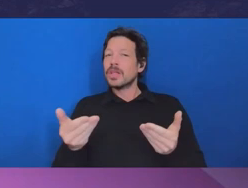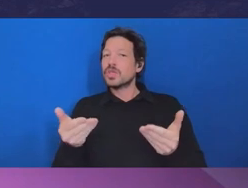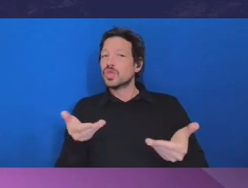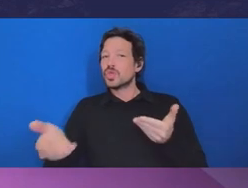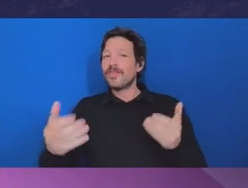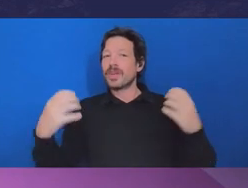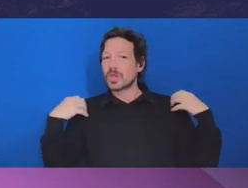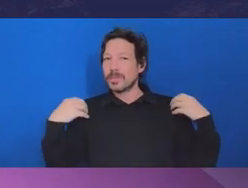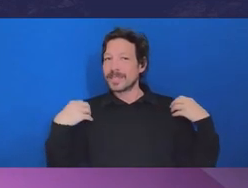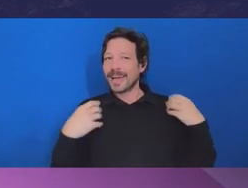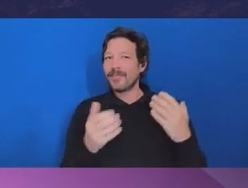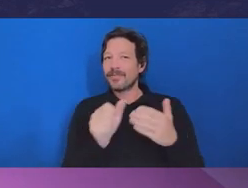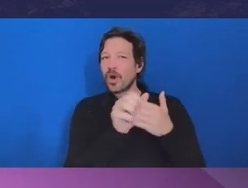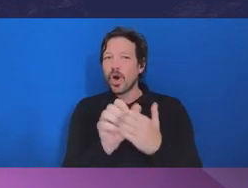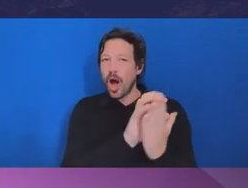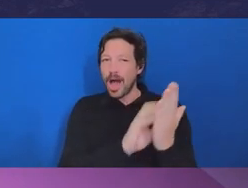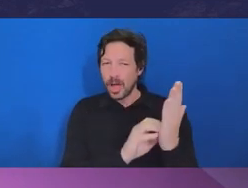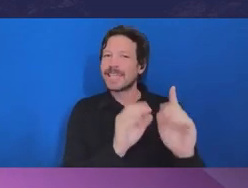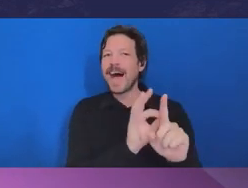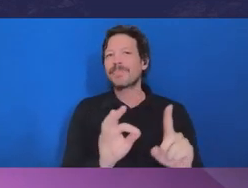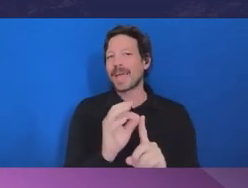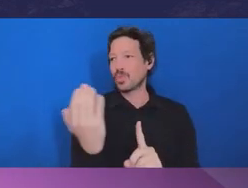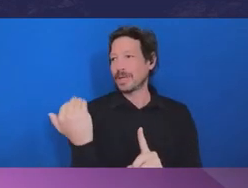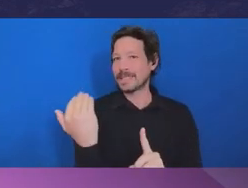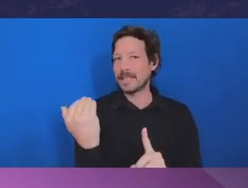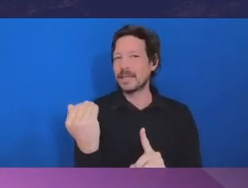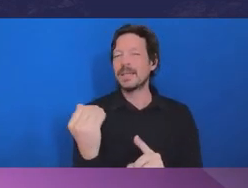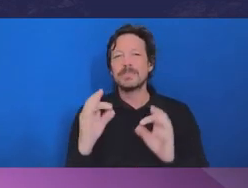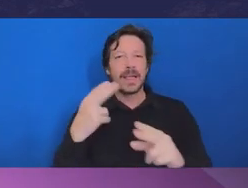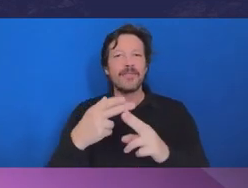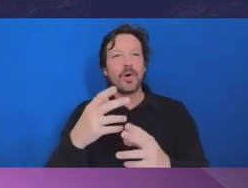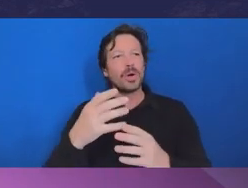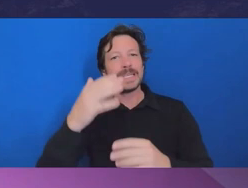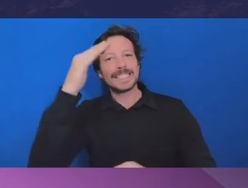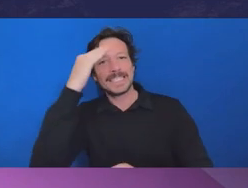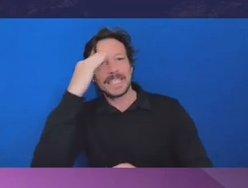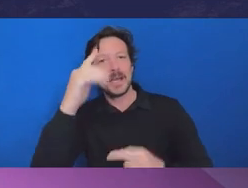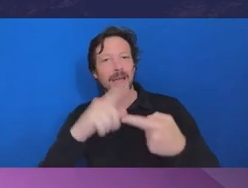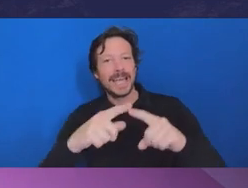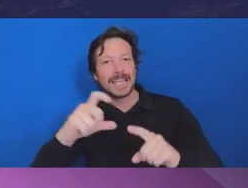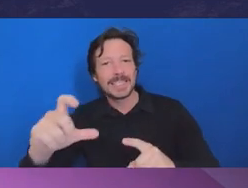particularly separate guidelines for secretaries and senior executives and for others who are dealing with advising ministers.